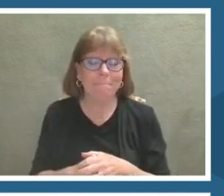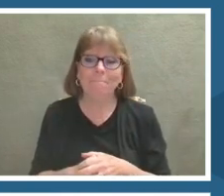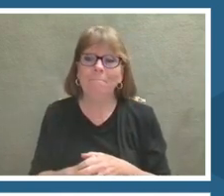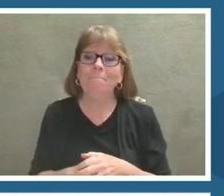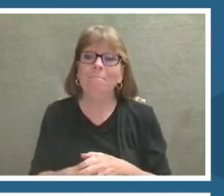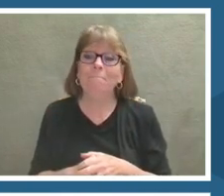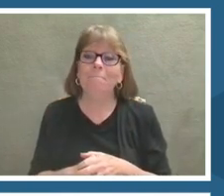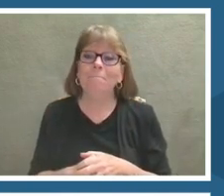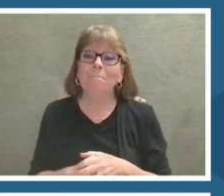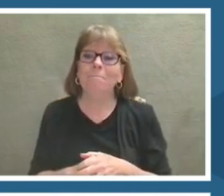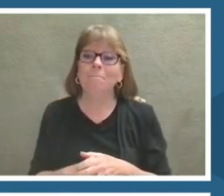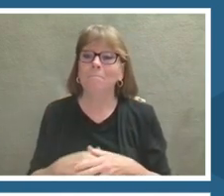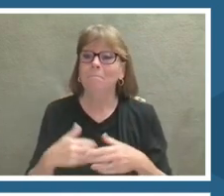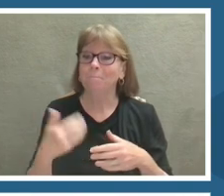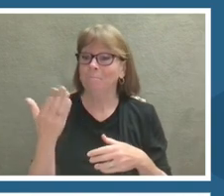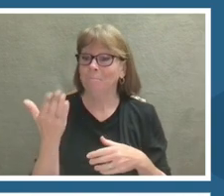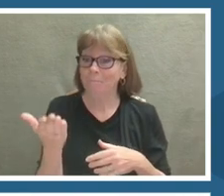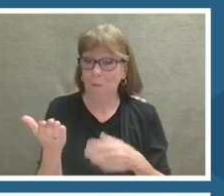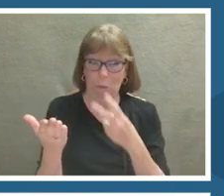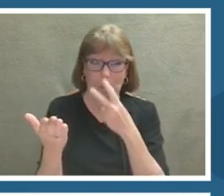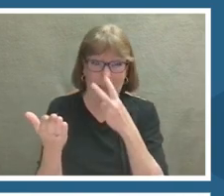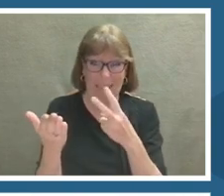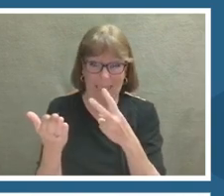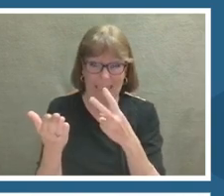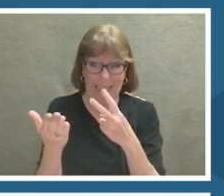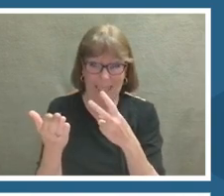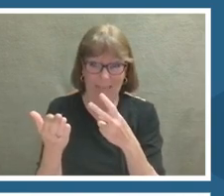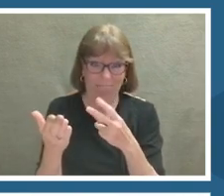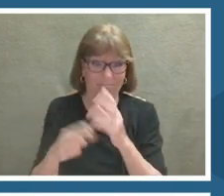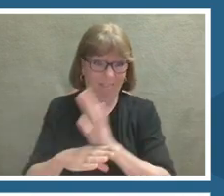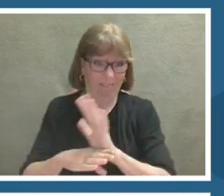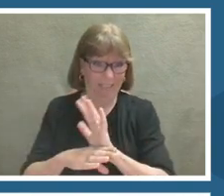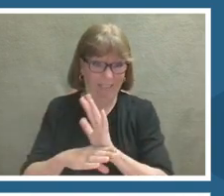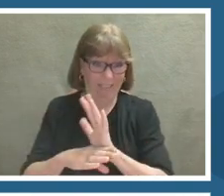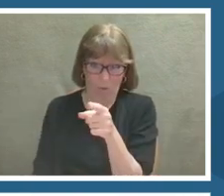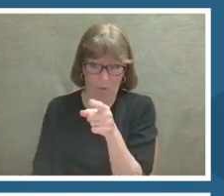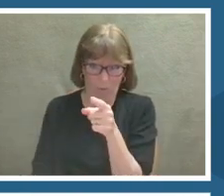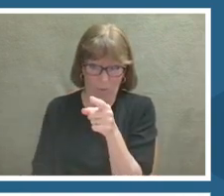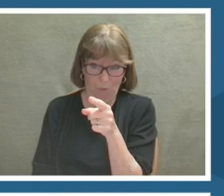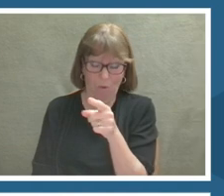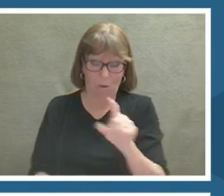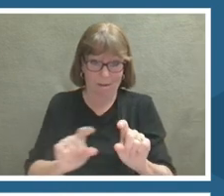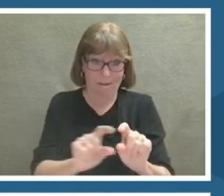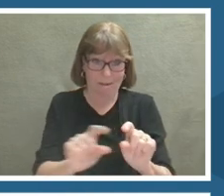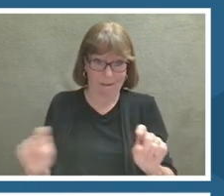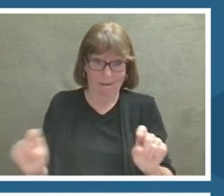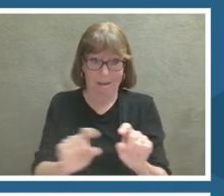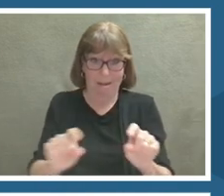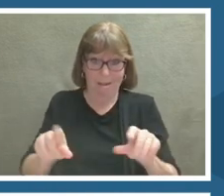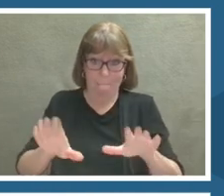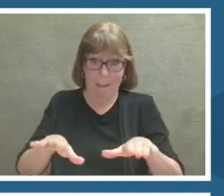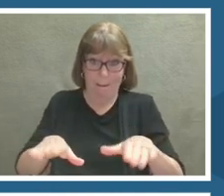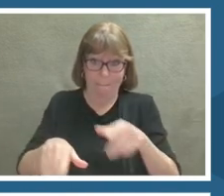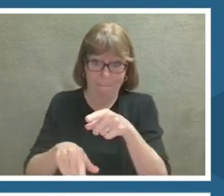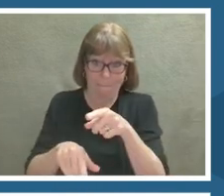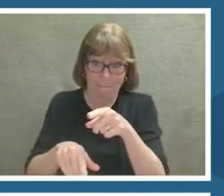Here we are. We are in the video and at the bottom, you can see there is some controls you might recognize.